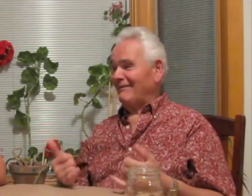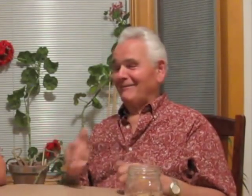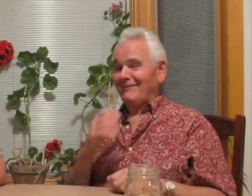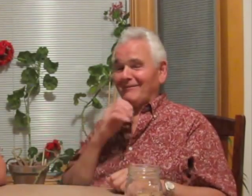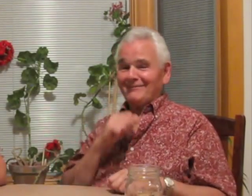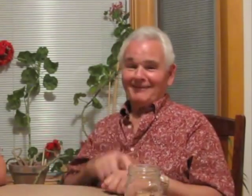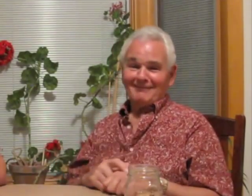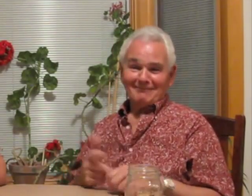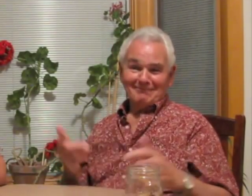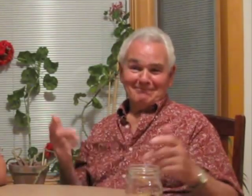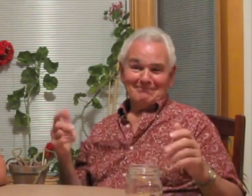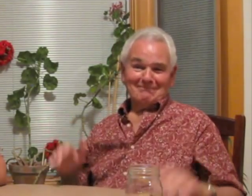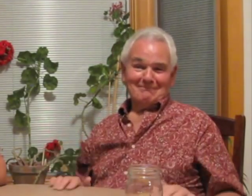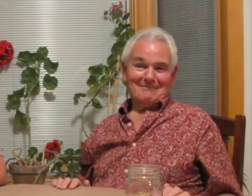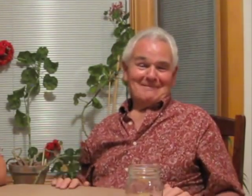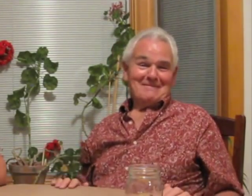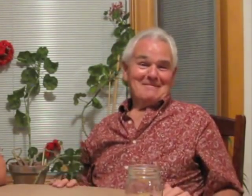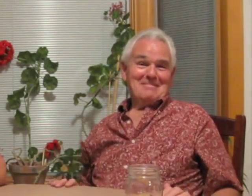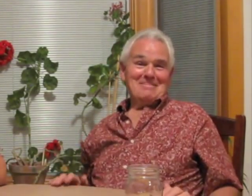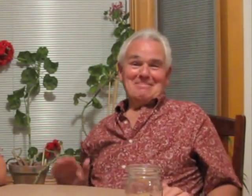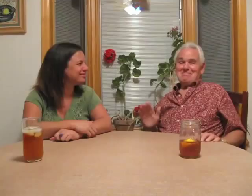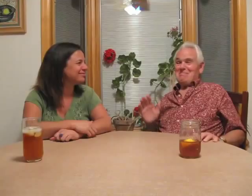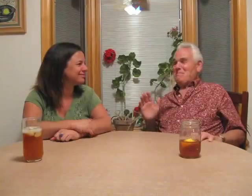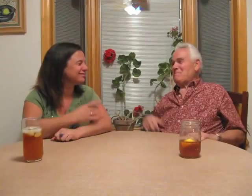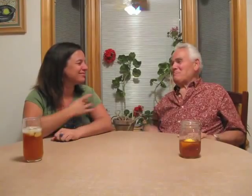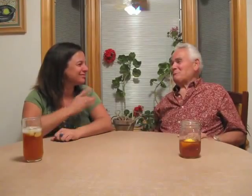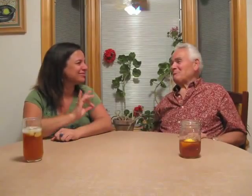That was an old time memory!